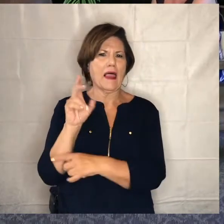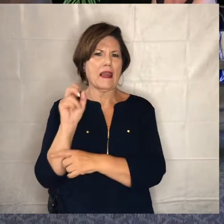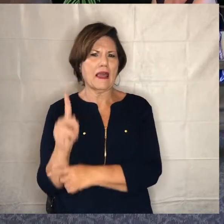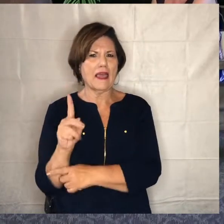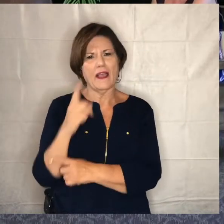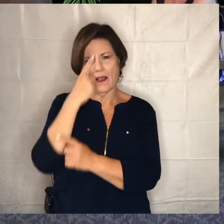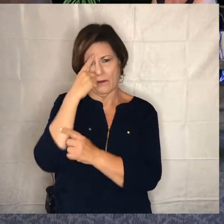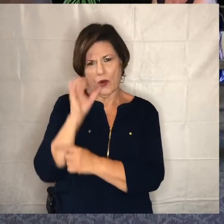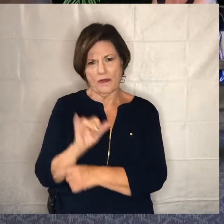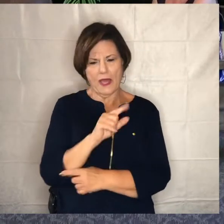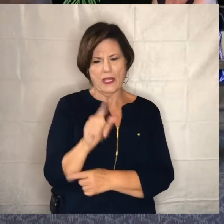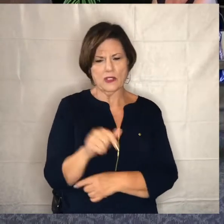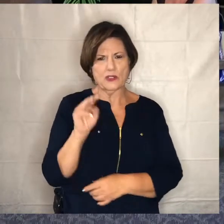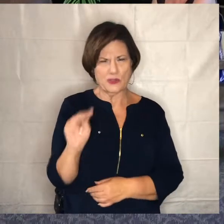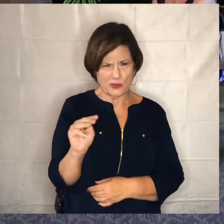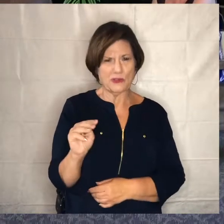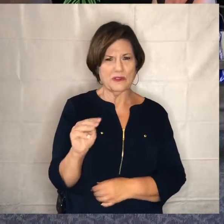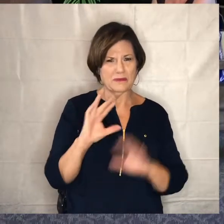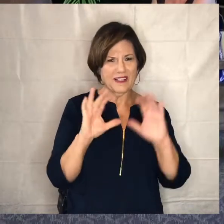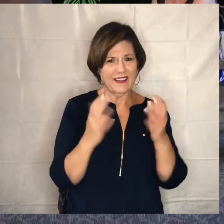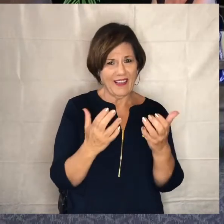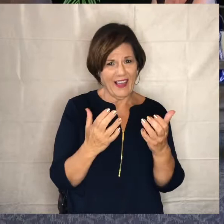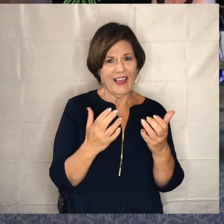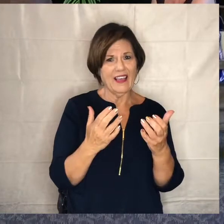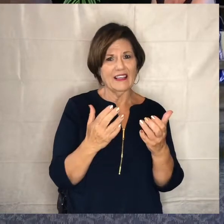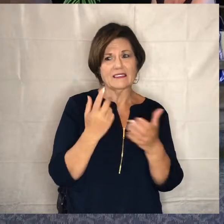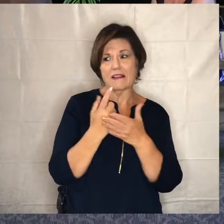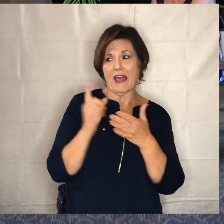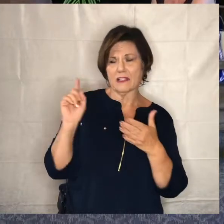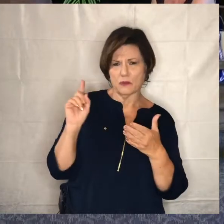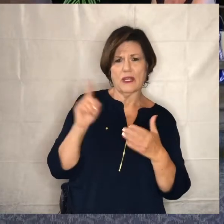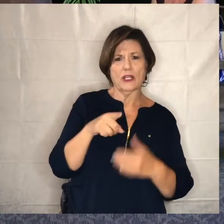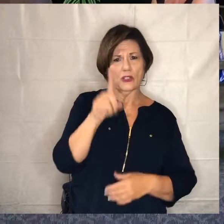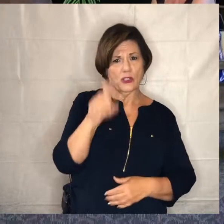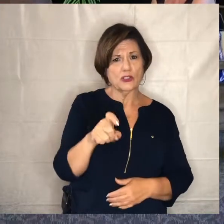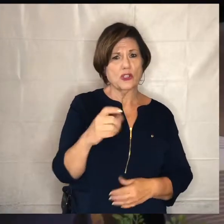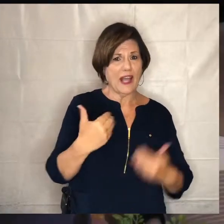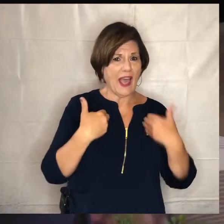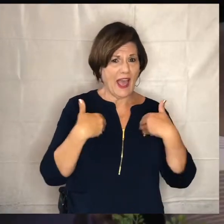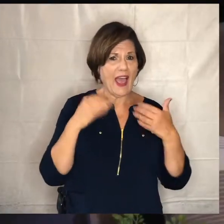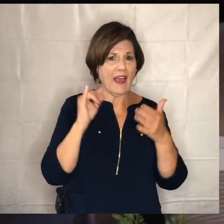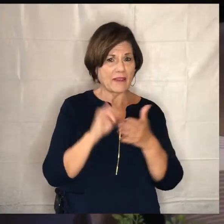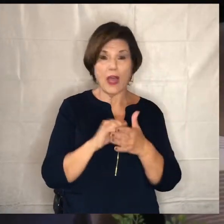zoom formation class um this last week and so you should have if that have that if you don't have